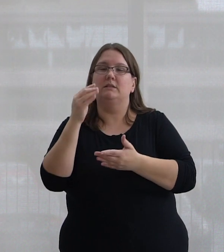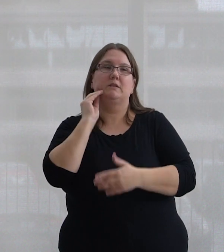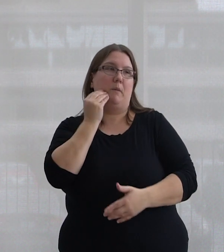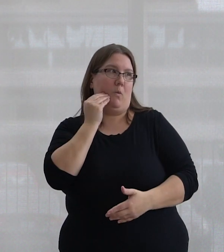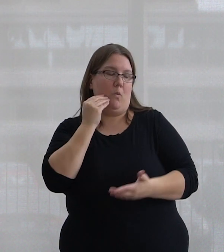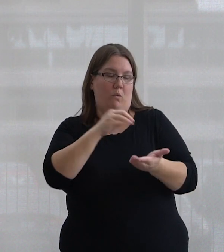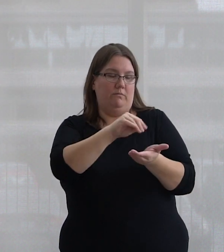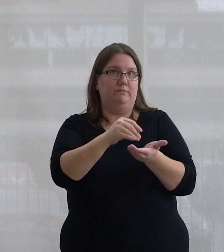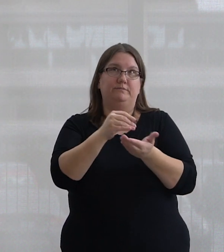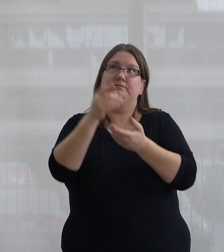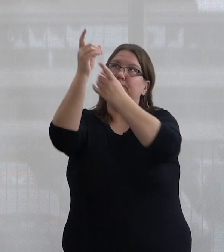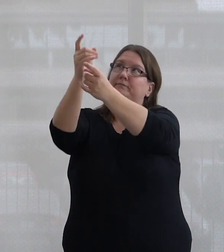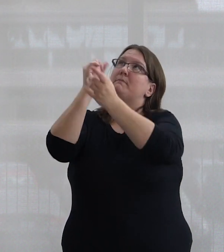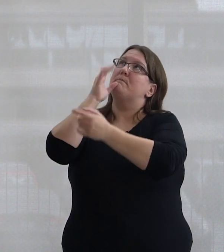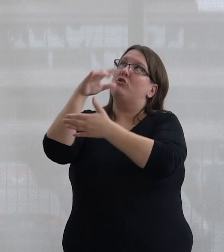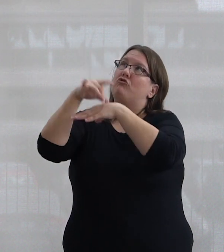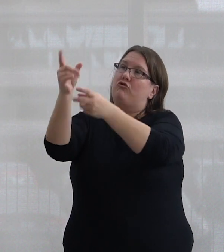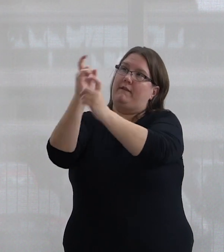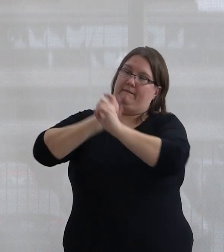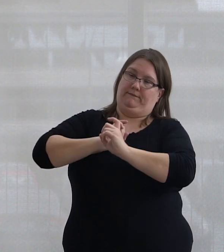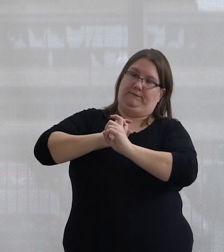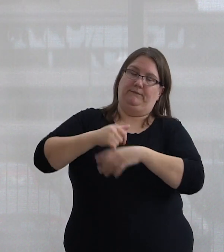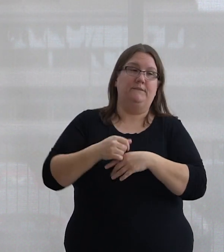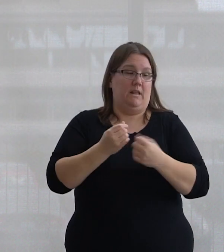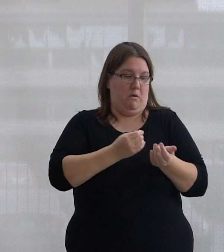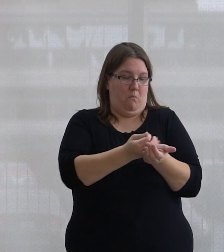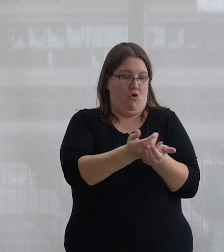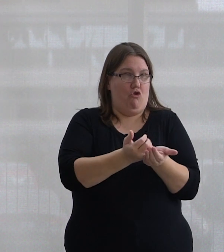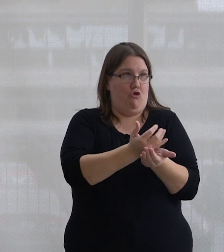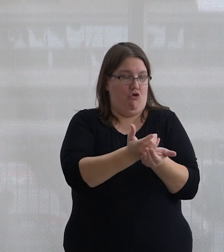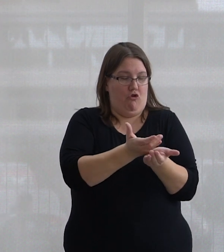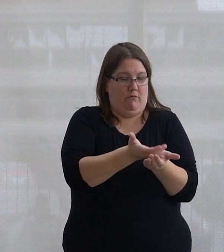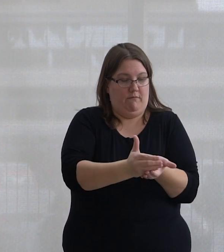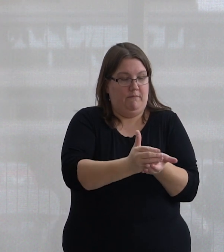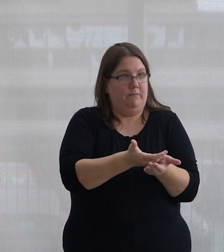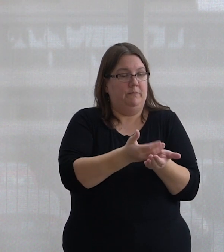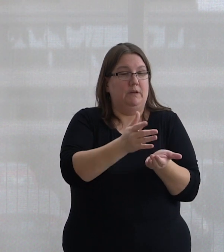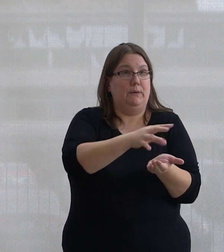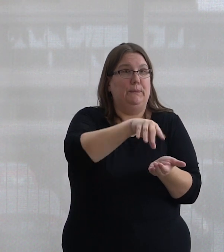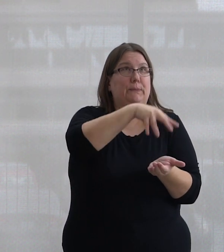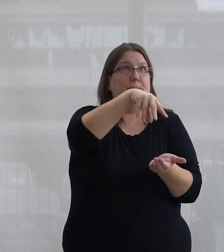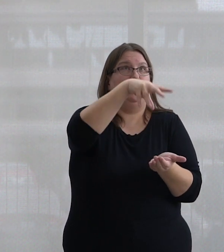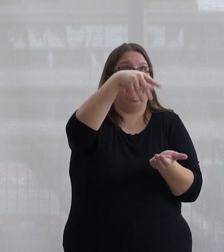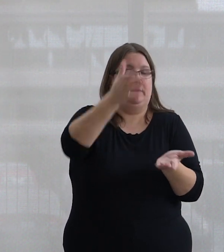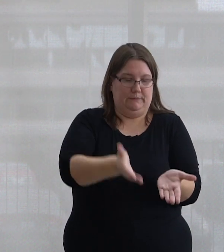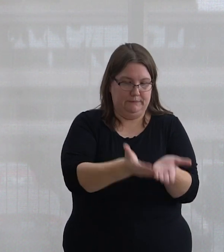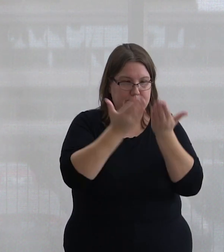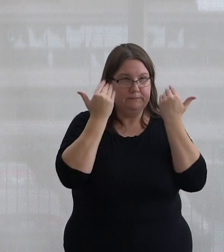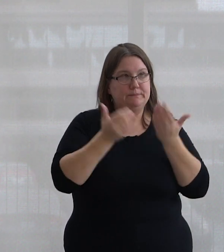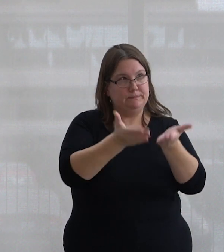which have been gifted to us by our Mother Earth. We burn this medicine in a shell and as smoke is produced, we wash ourselves in it.